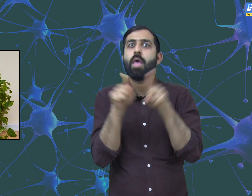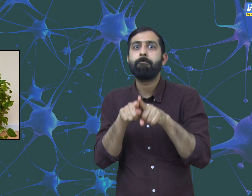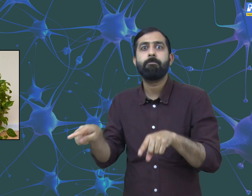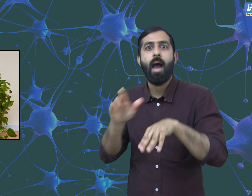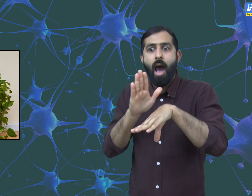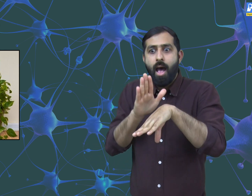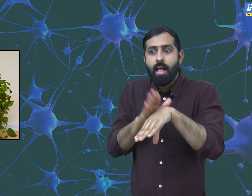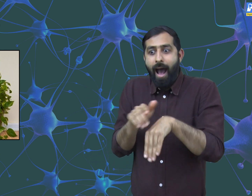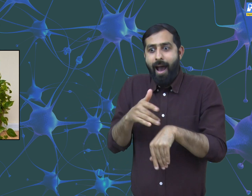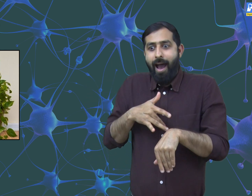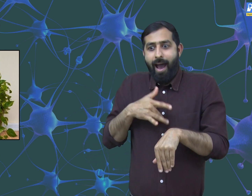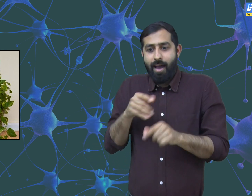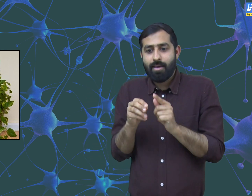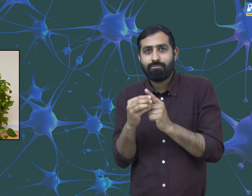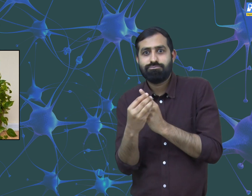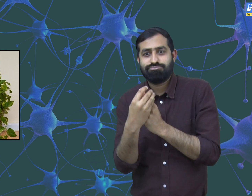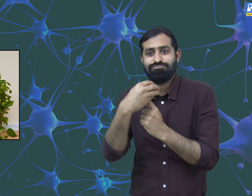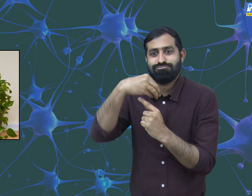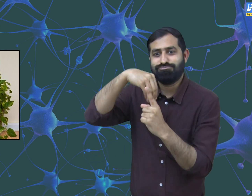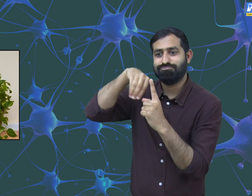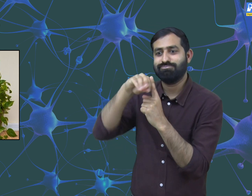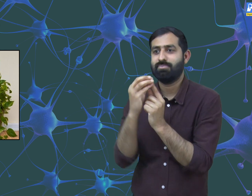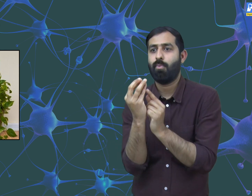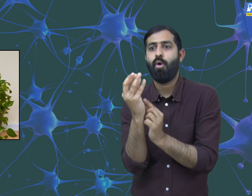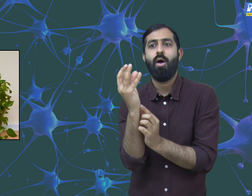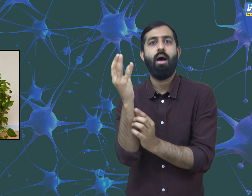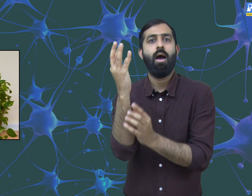When the tendrils touch any object they twirl around the object faster